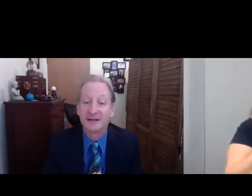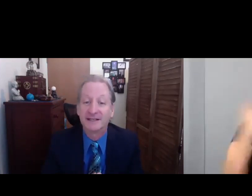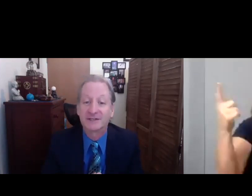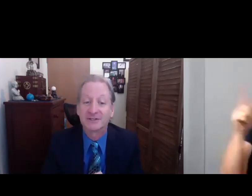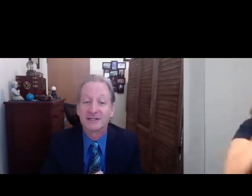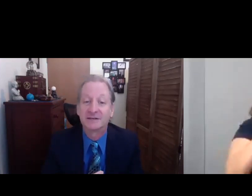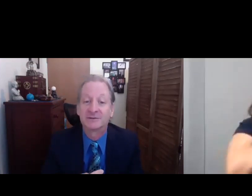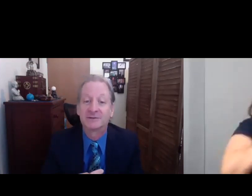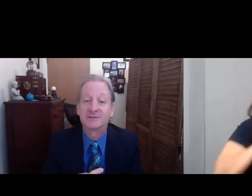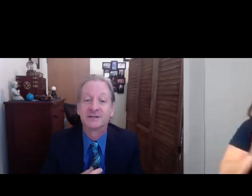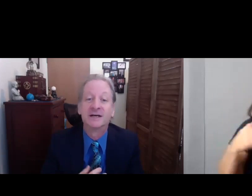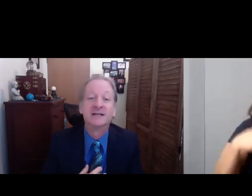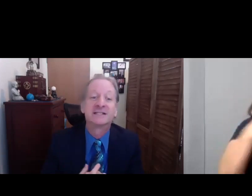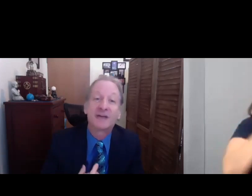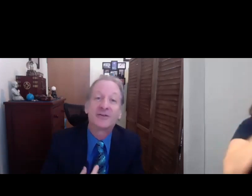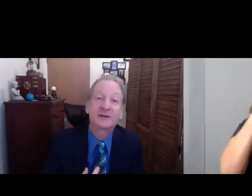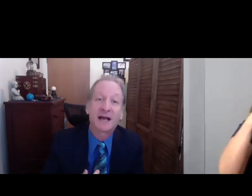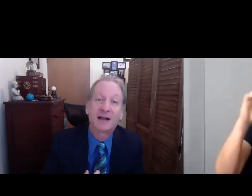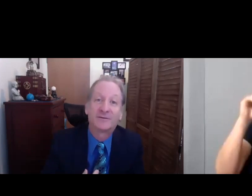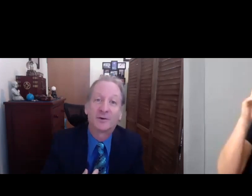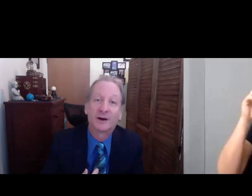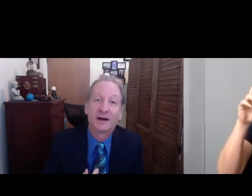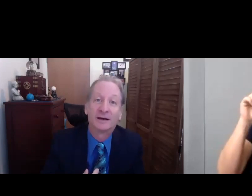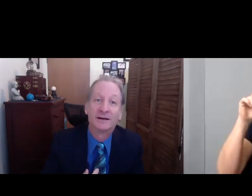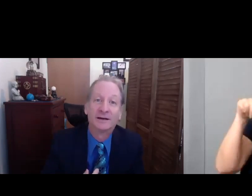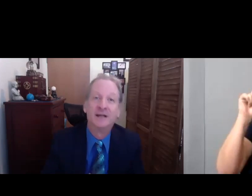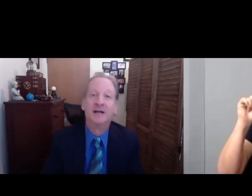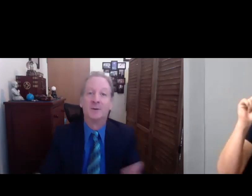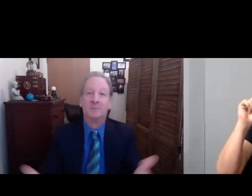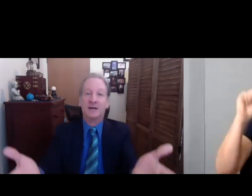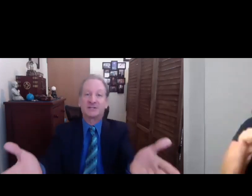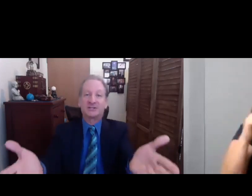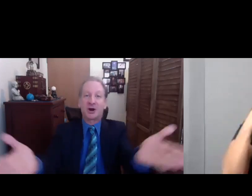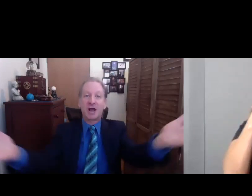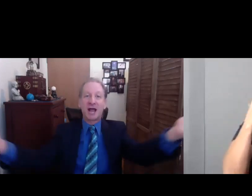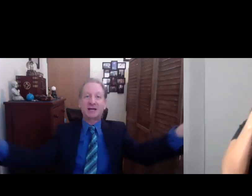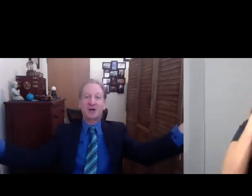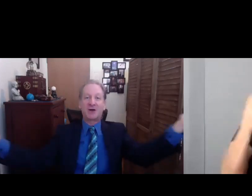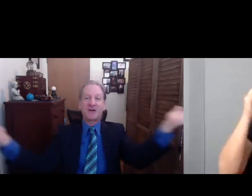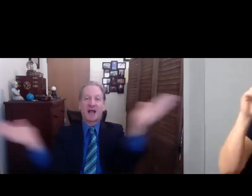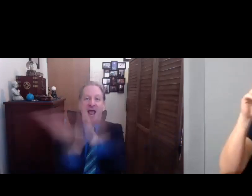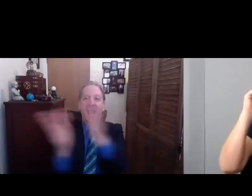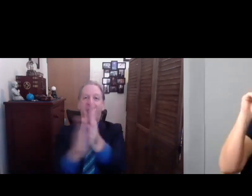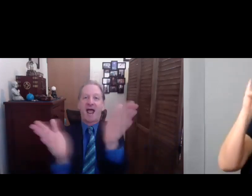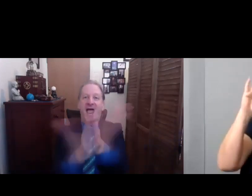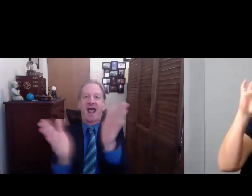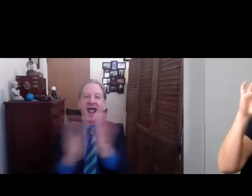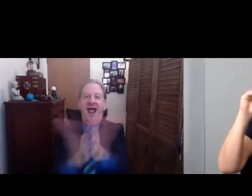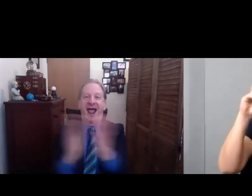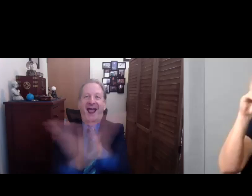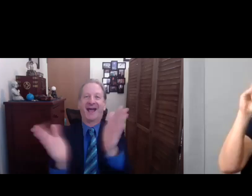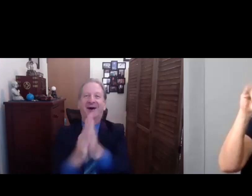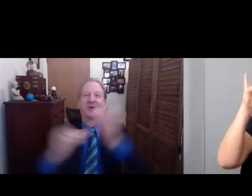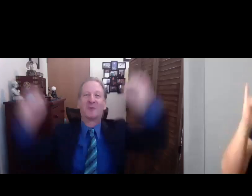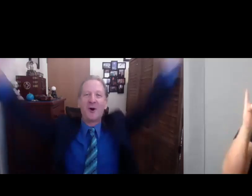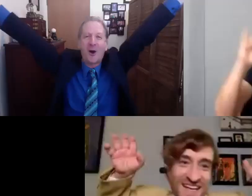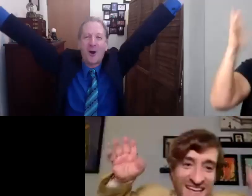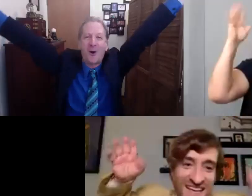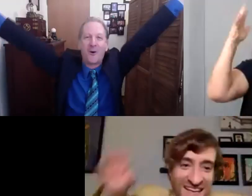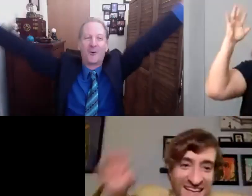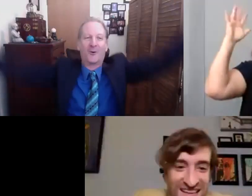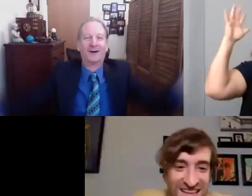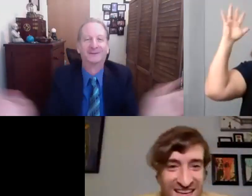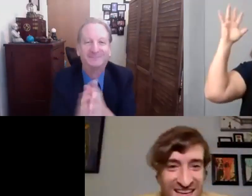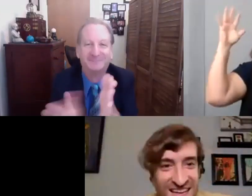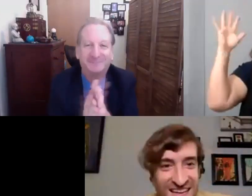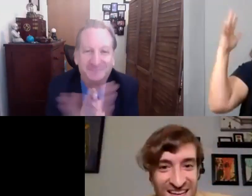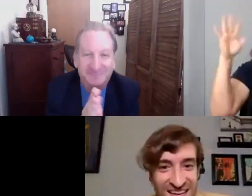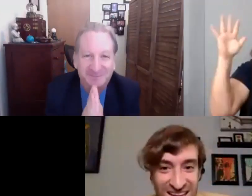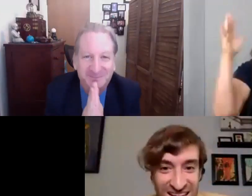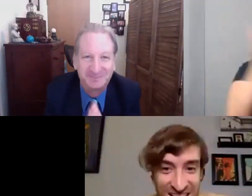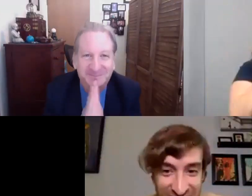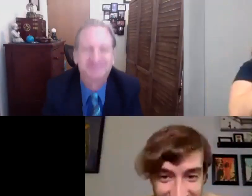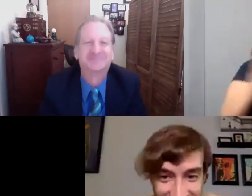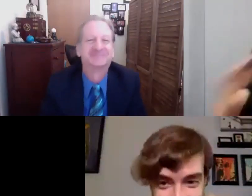Easterseals Southern California, Mr. Nic Novicki!